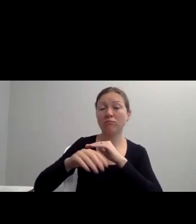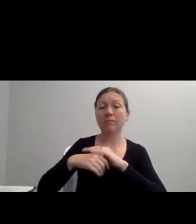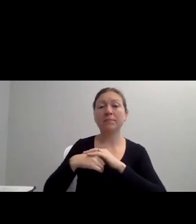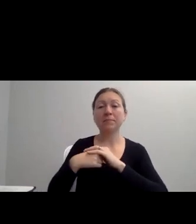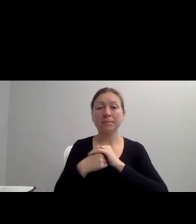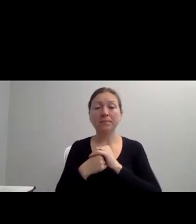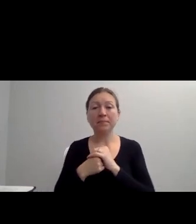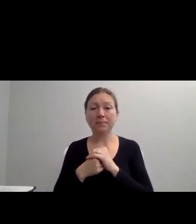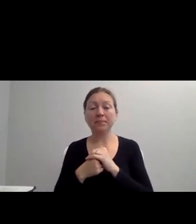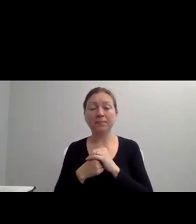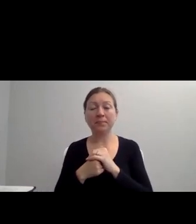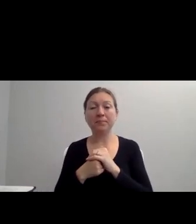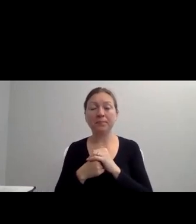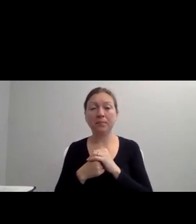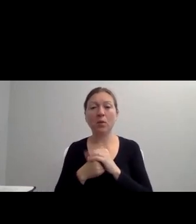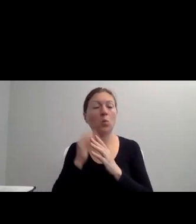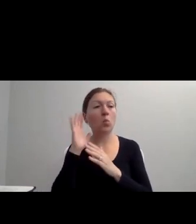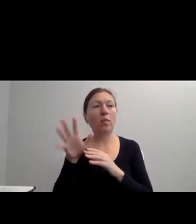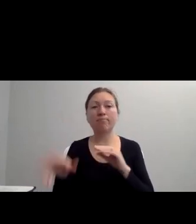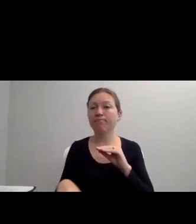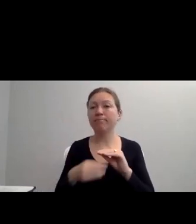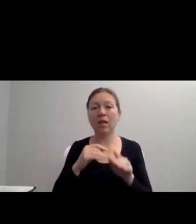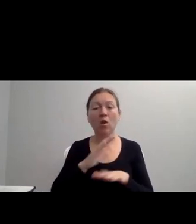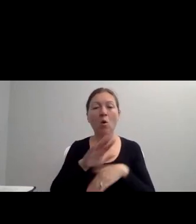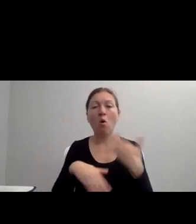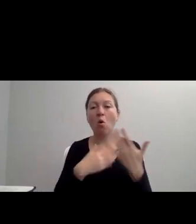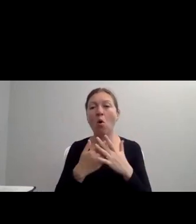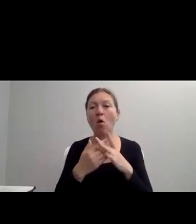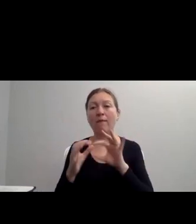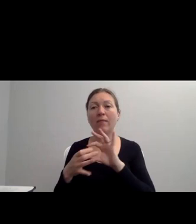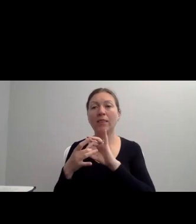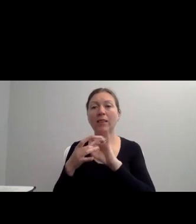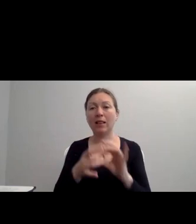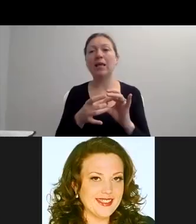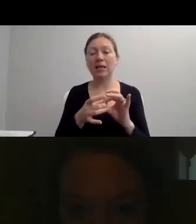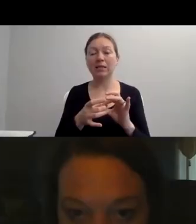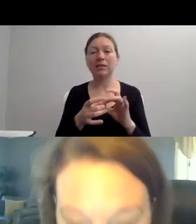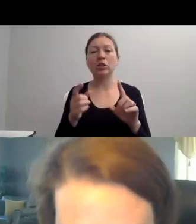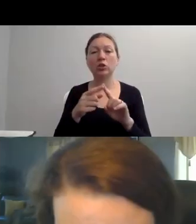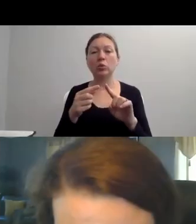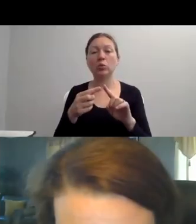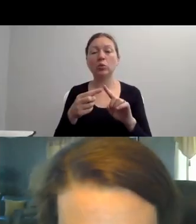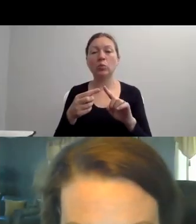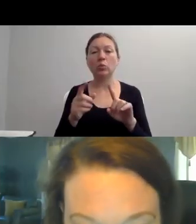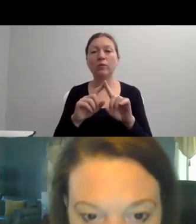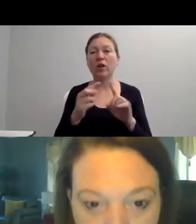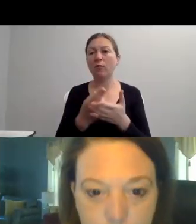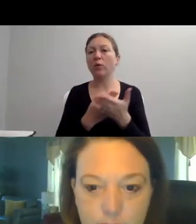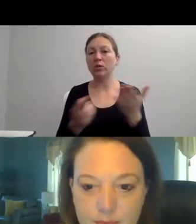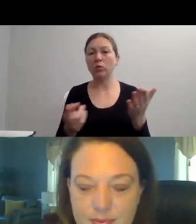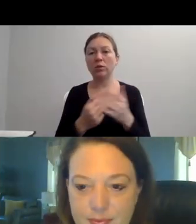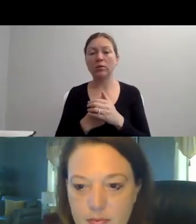"AND AS I STATED BEFORE, WE HAVE A MYRIAD OF CAMPAIGN EVENTS TO HELP US CELEBRATE DIVERSITY